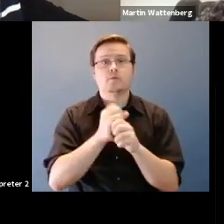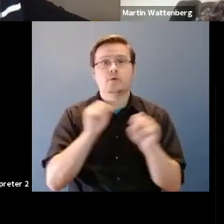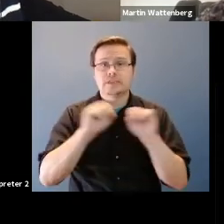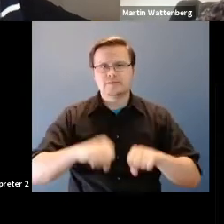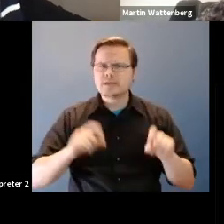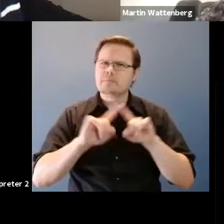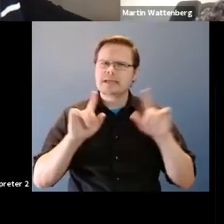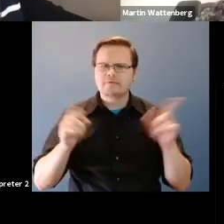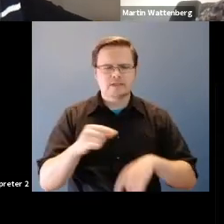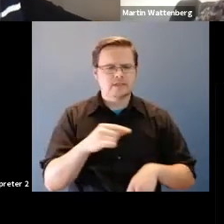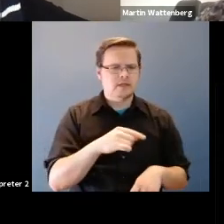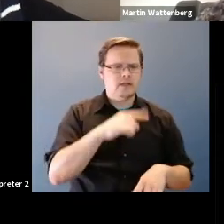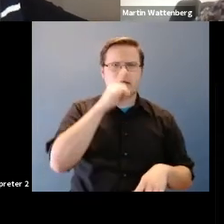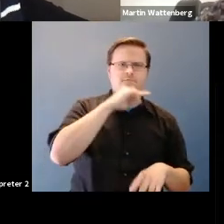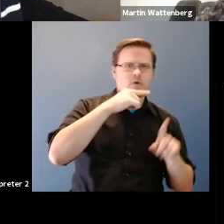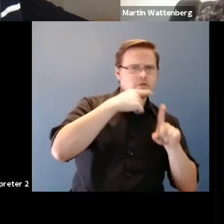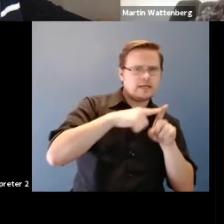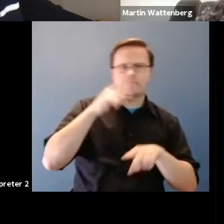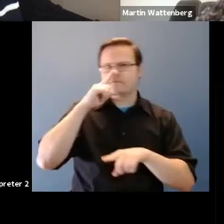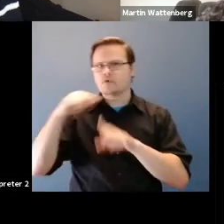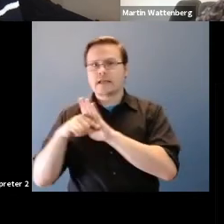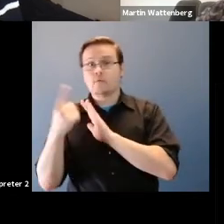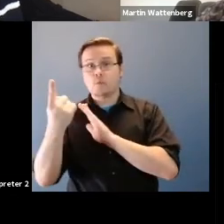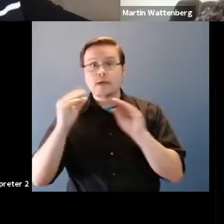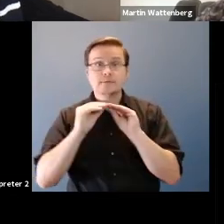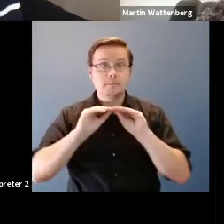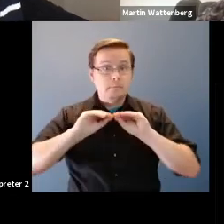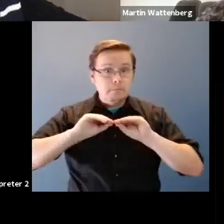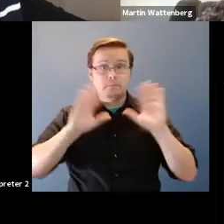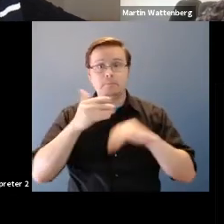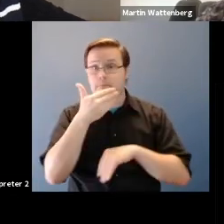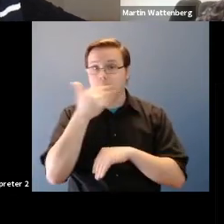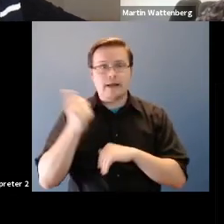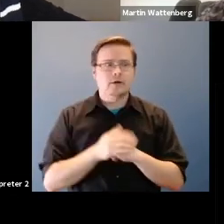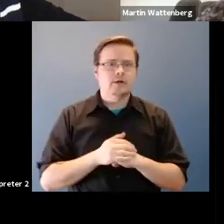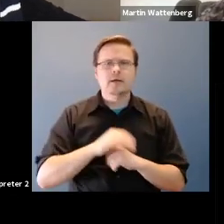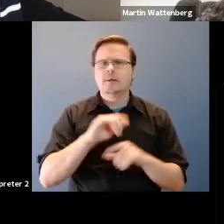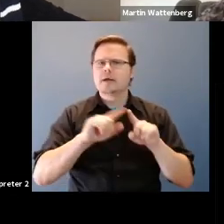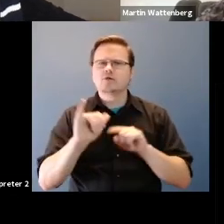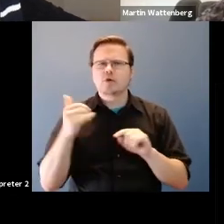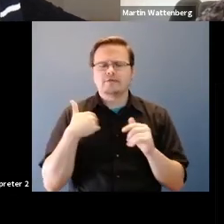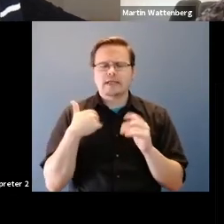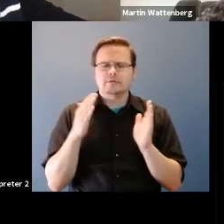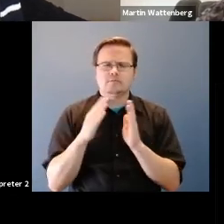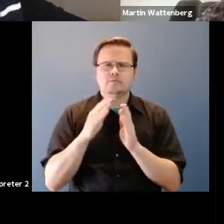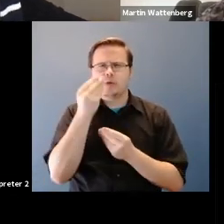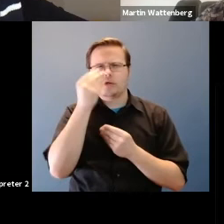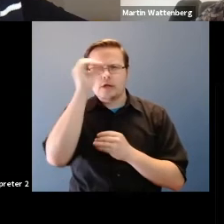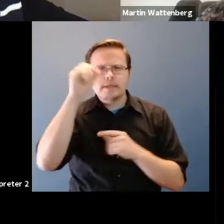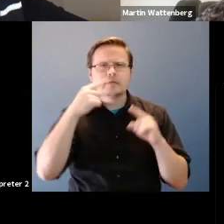Martin Wattenberg: On and you know it even expressing subtler opinions as well about different degrees of confidence and how important it is to get things right.